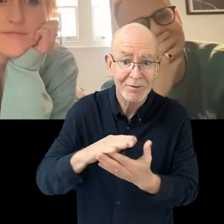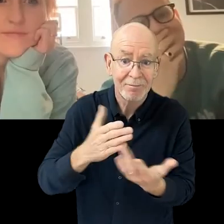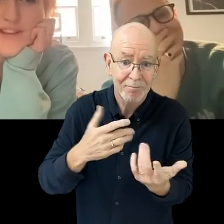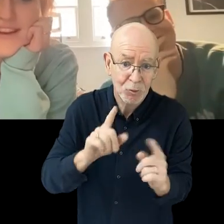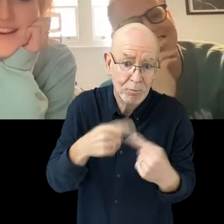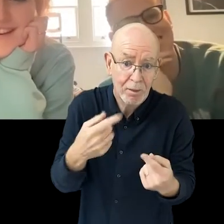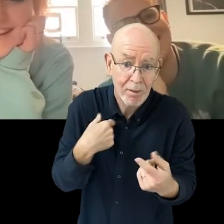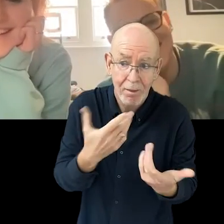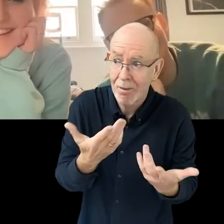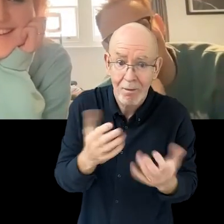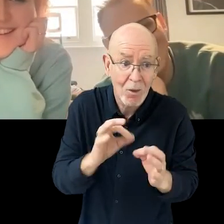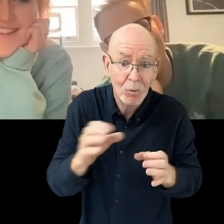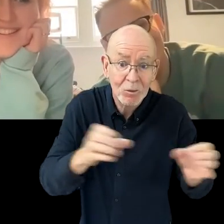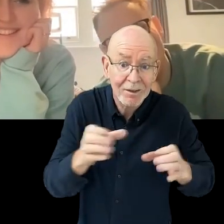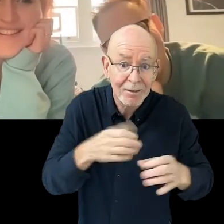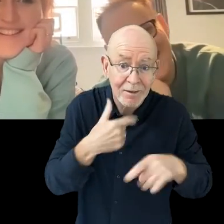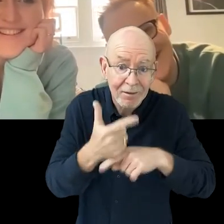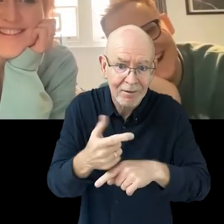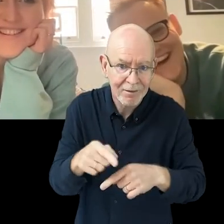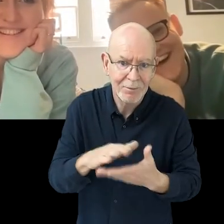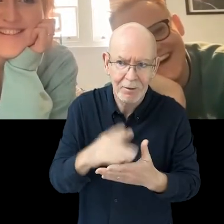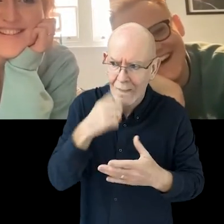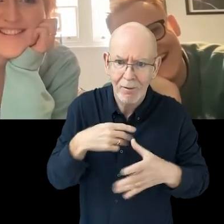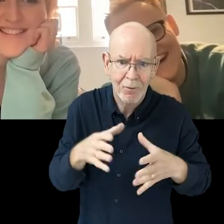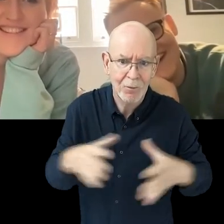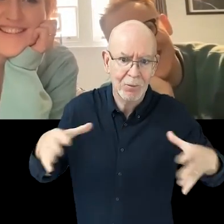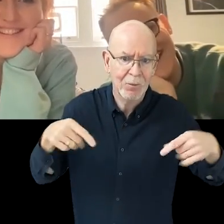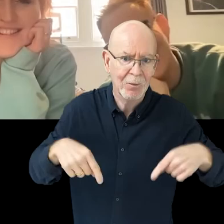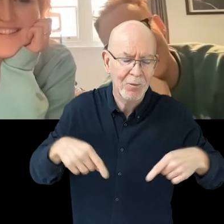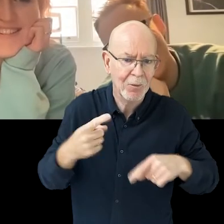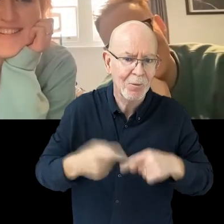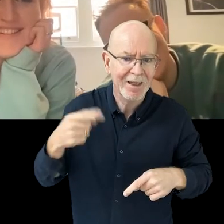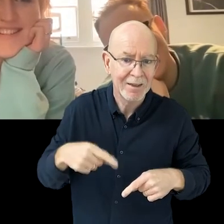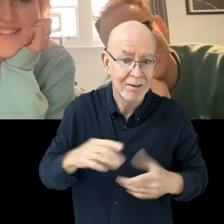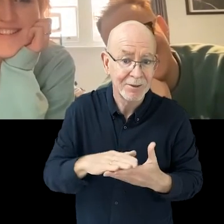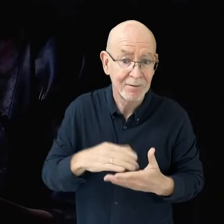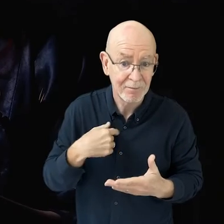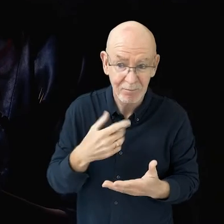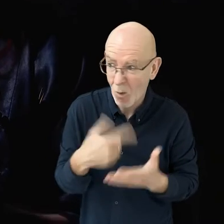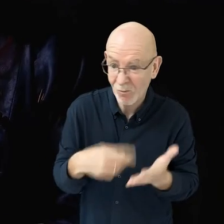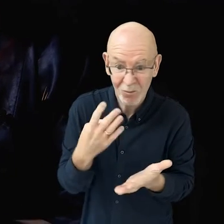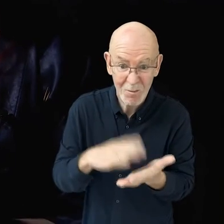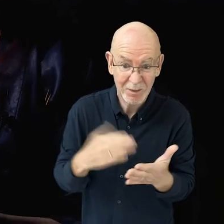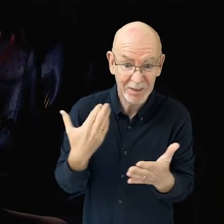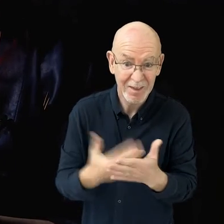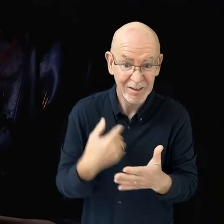who we otherwise would never have been able to work with, which has allowed us to grow rapidly, to the fact that, within just four months